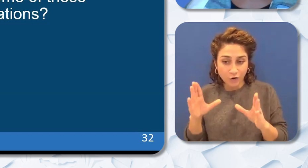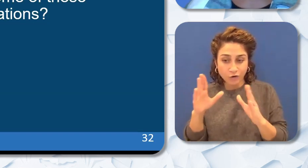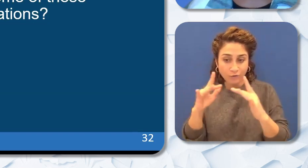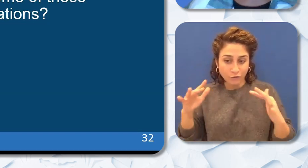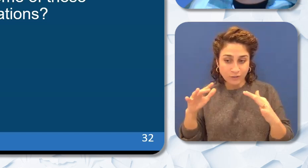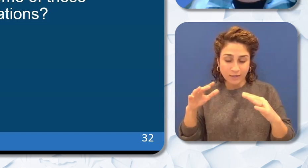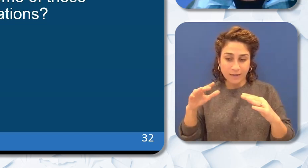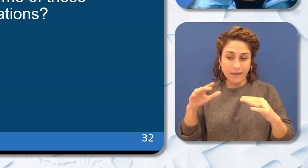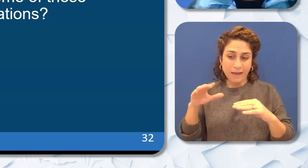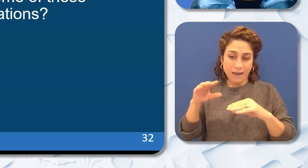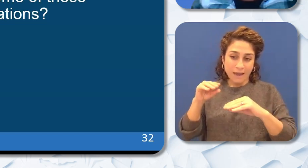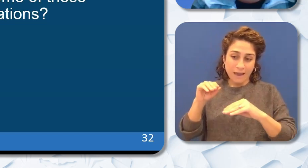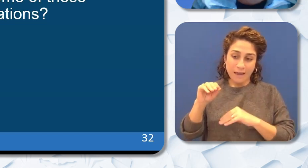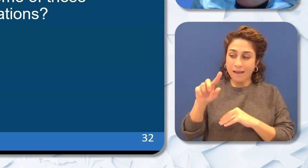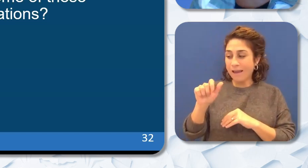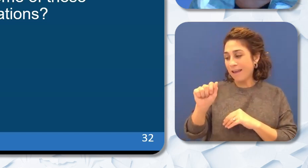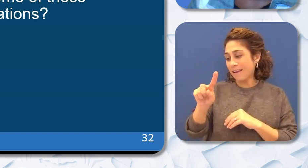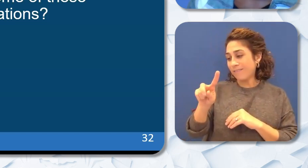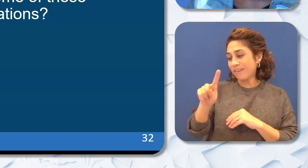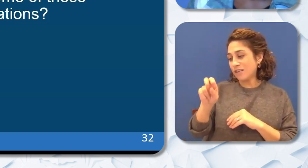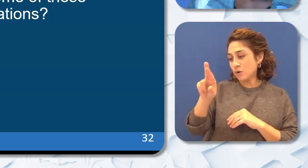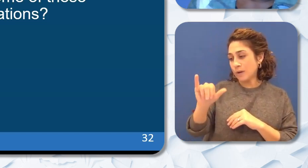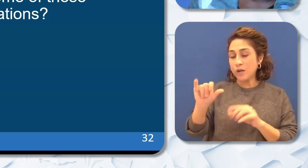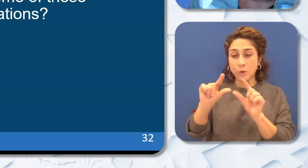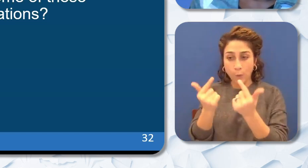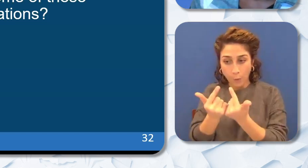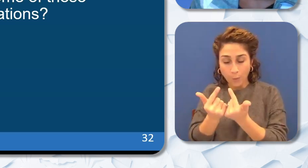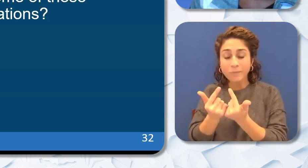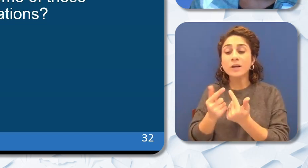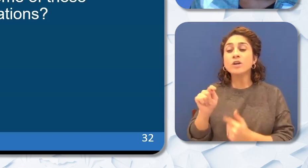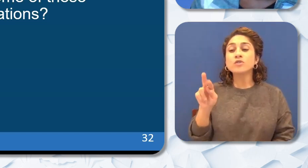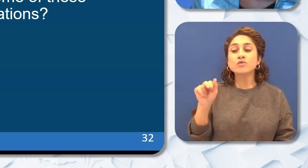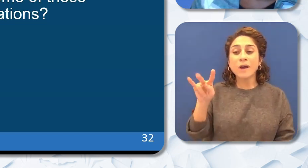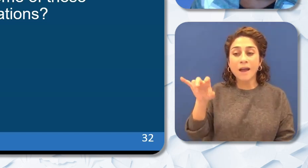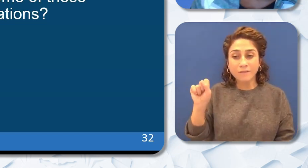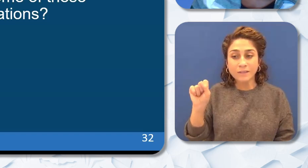State Superintendent initiated in 2021. This was led by Travis Dr. Travis Bristol from UC